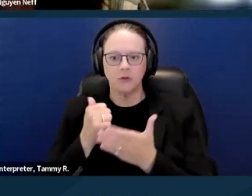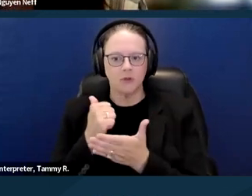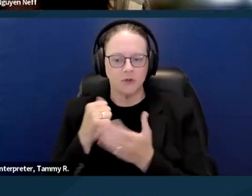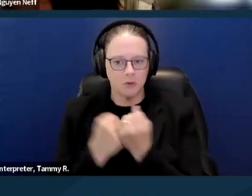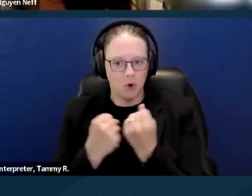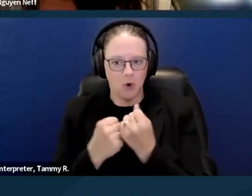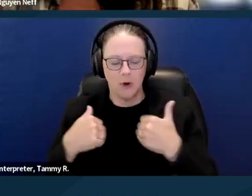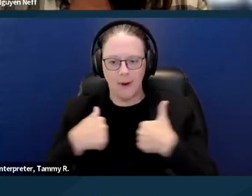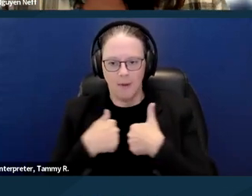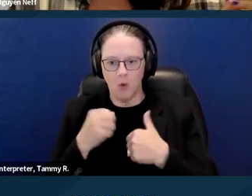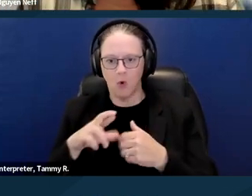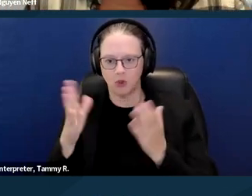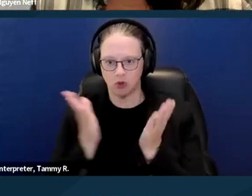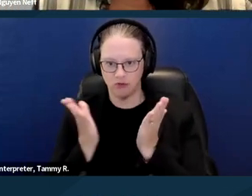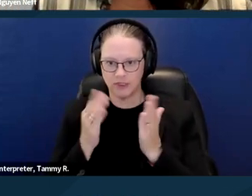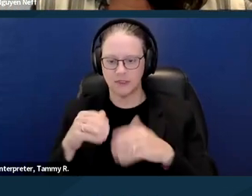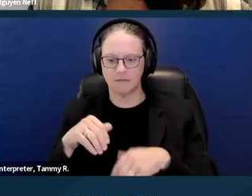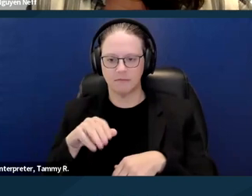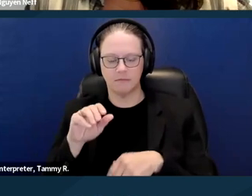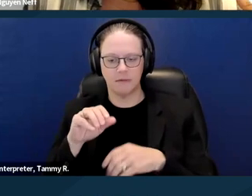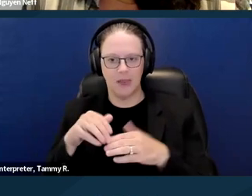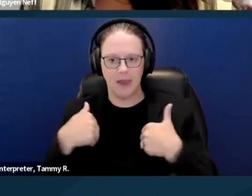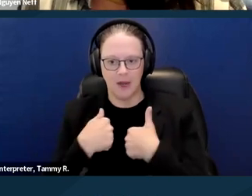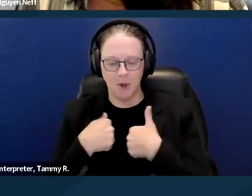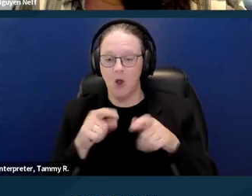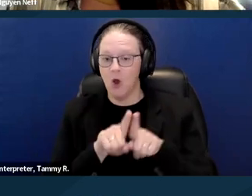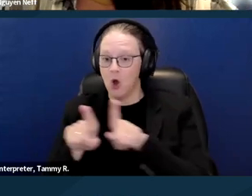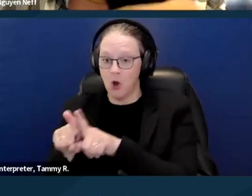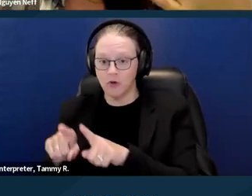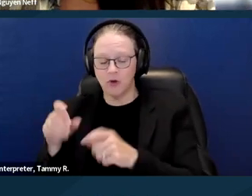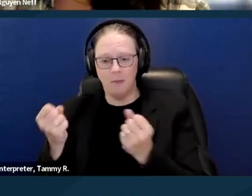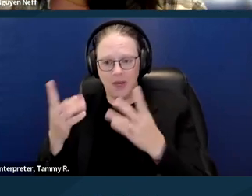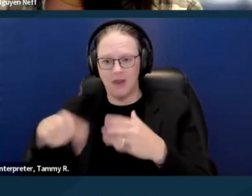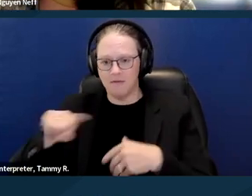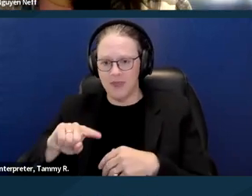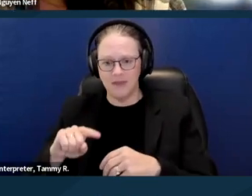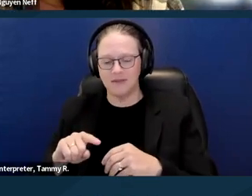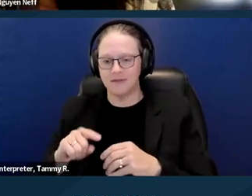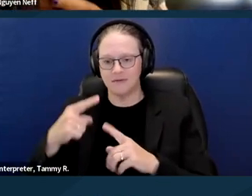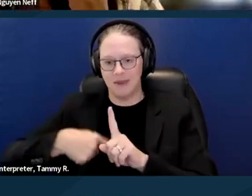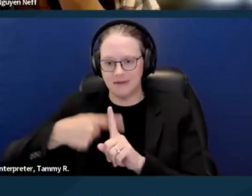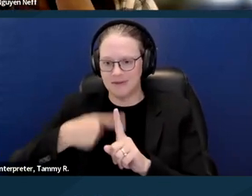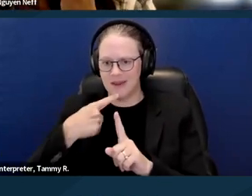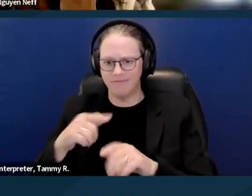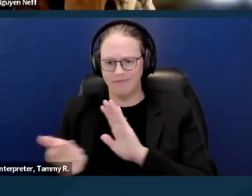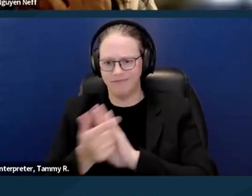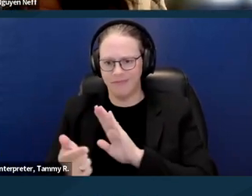A lot of leases also have provisions saying, you can't sublease, you can't have another occupant there without permission of the landlord.